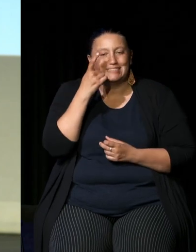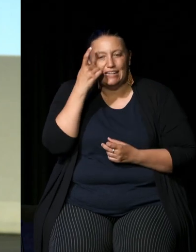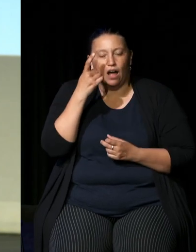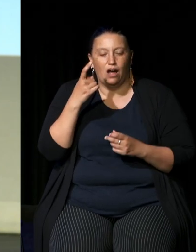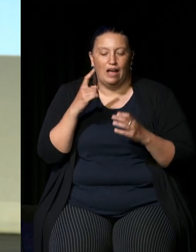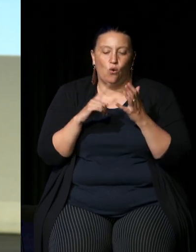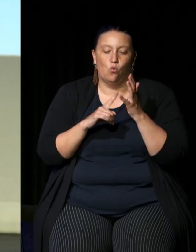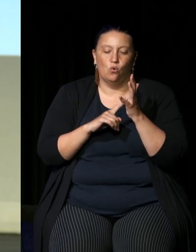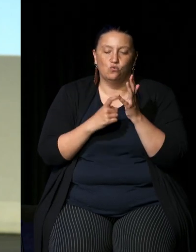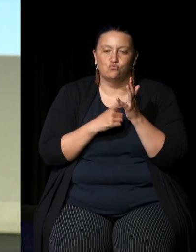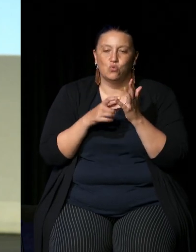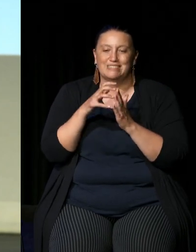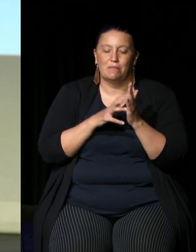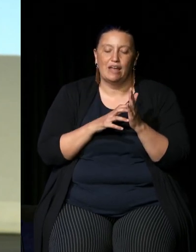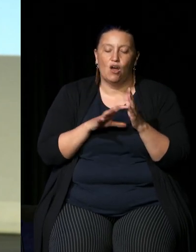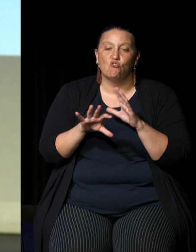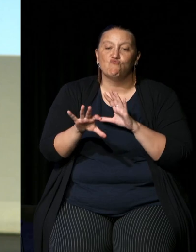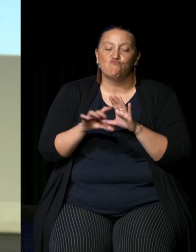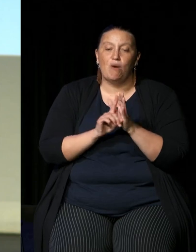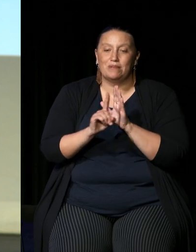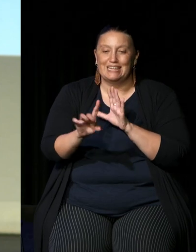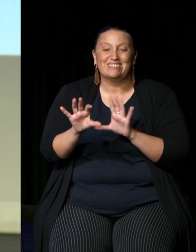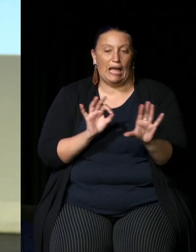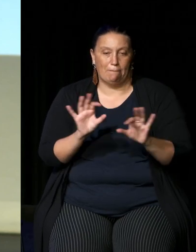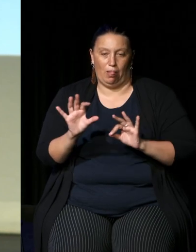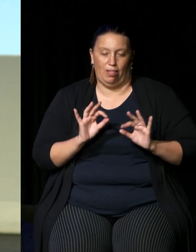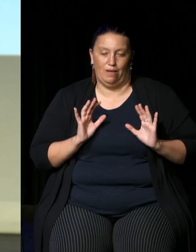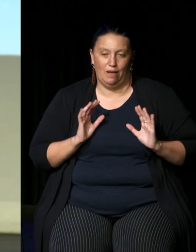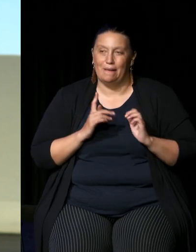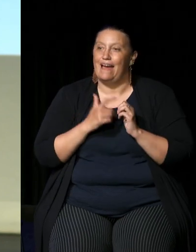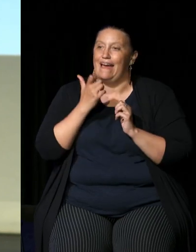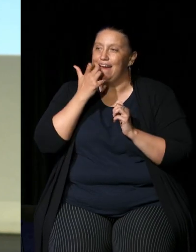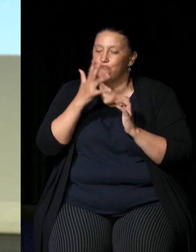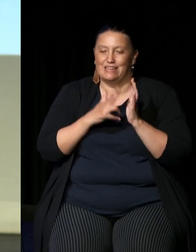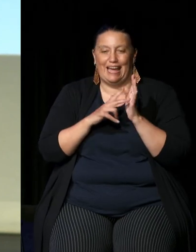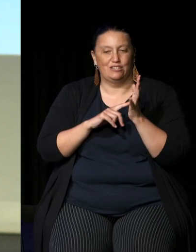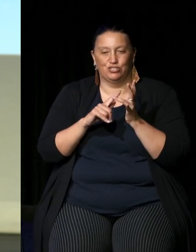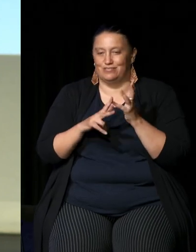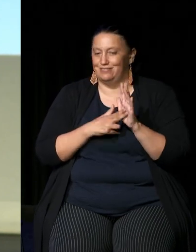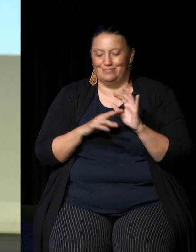a sample a representative sample but it did not have every nation saying this is my representative